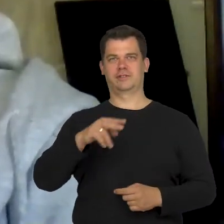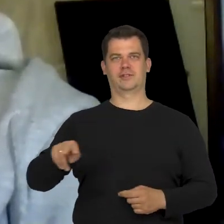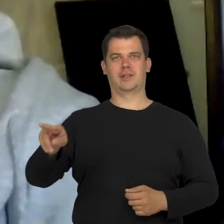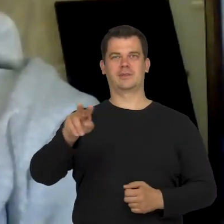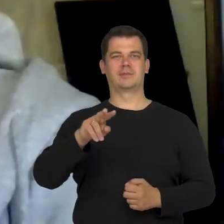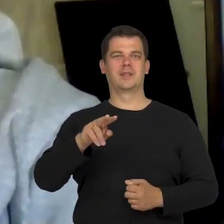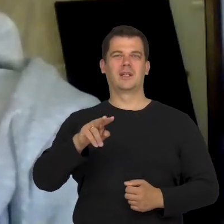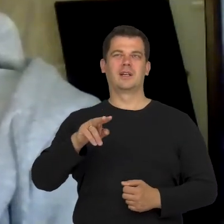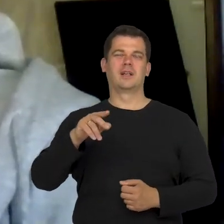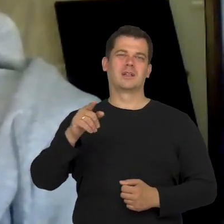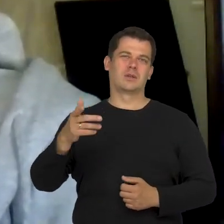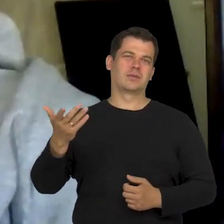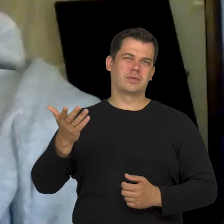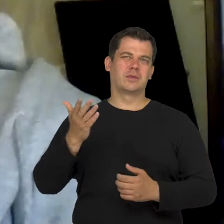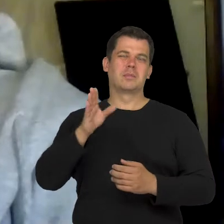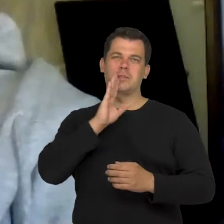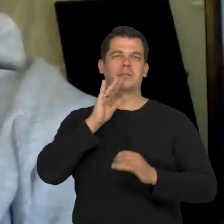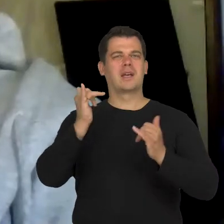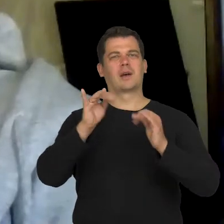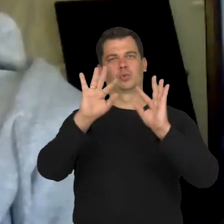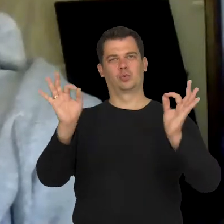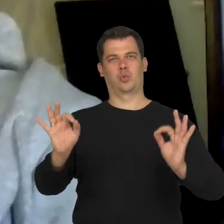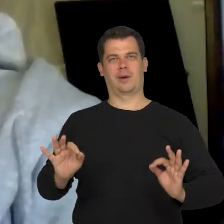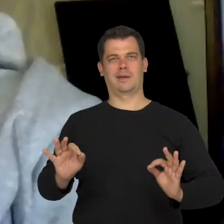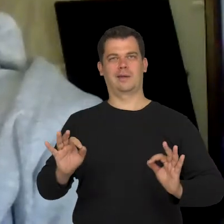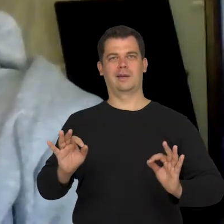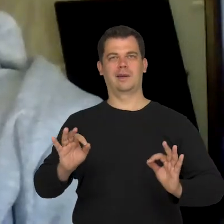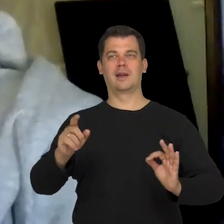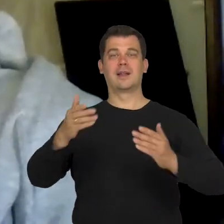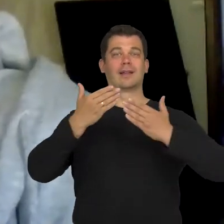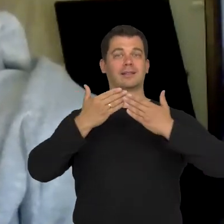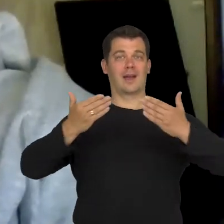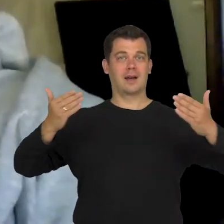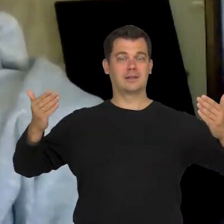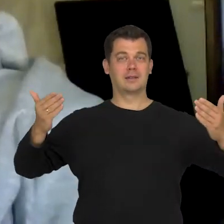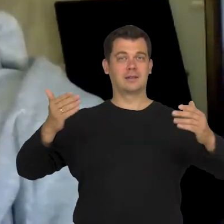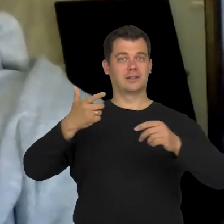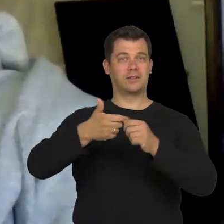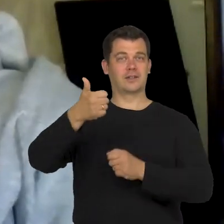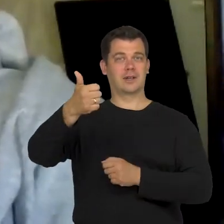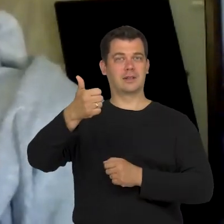and it's like with art. Teatr 21 is a theatre